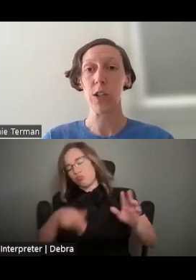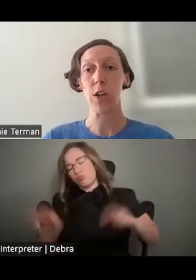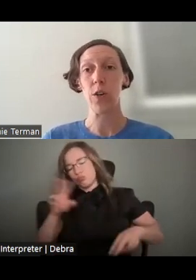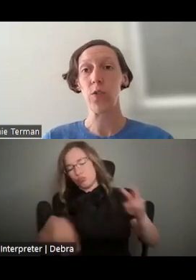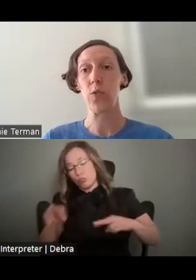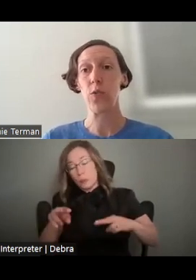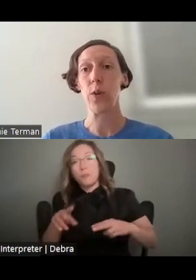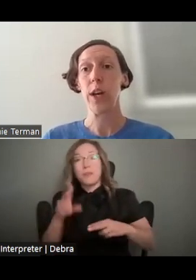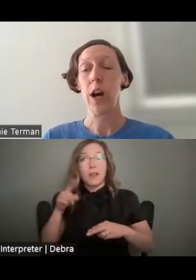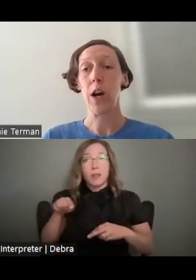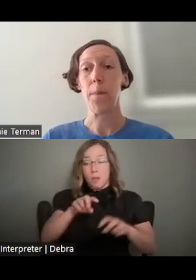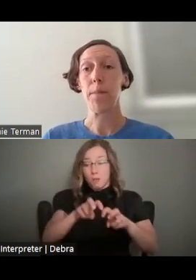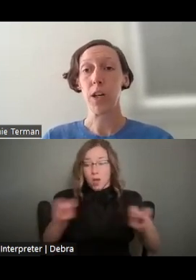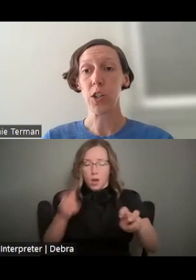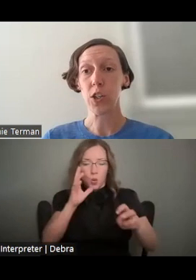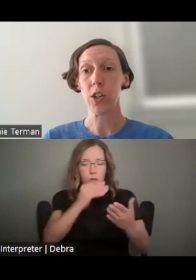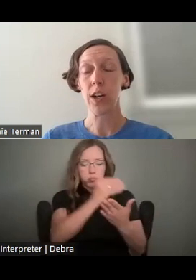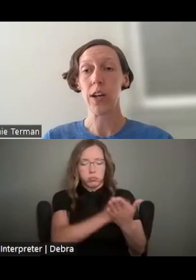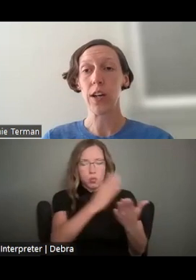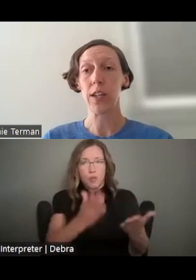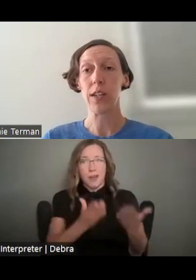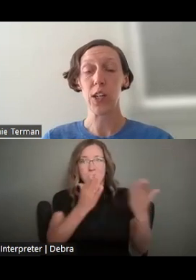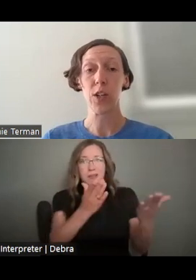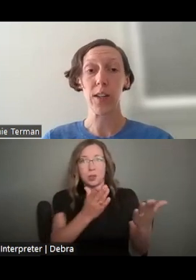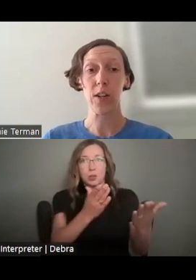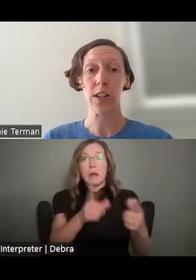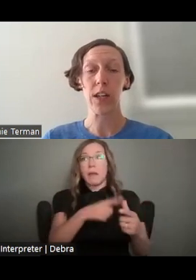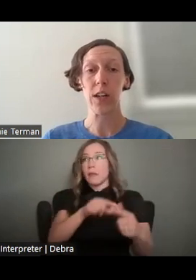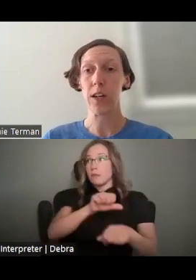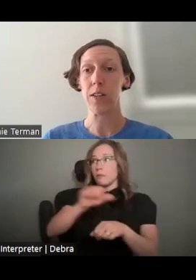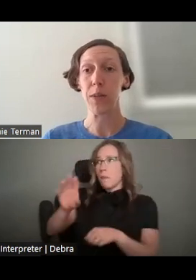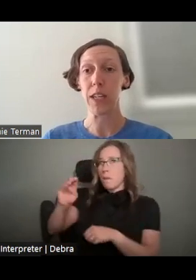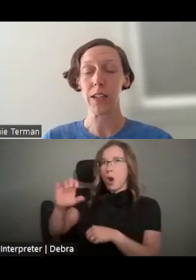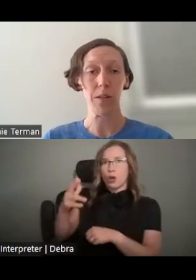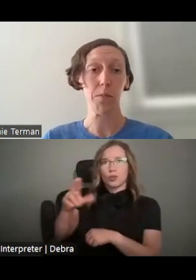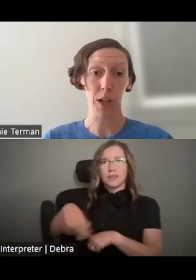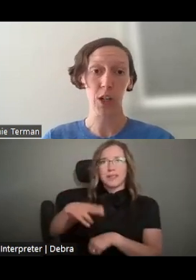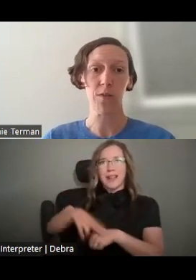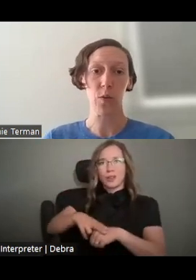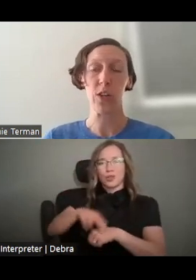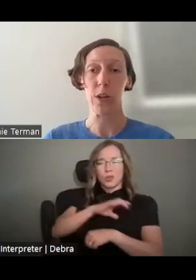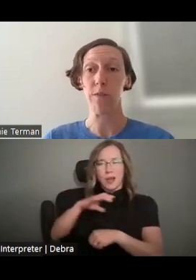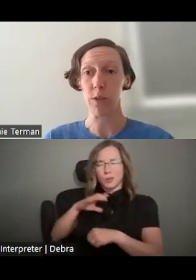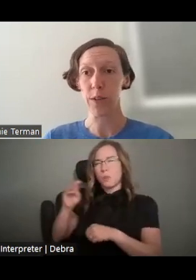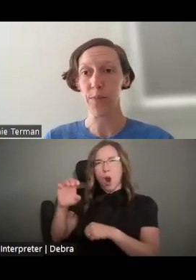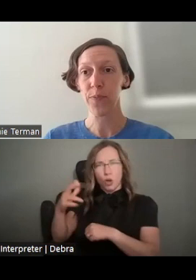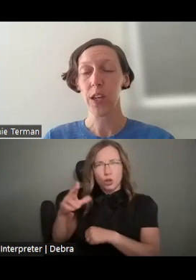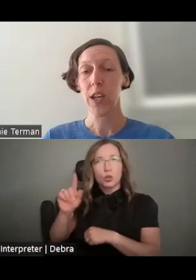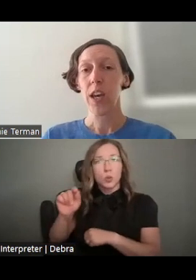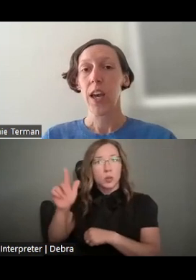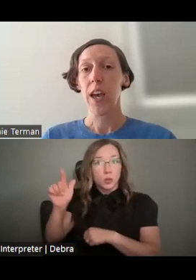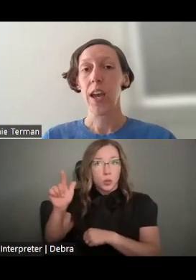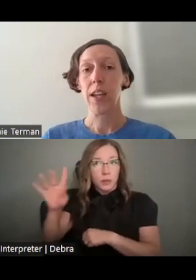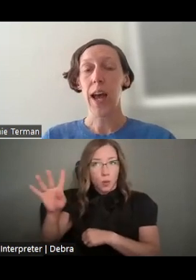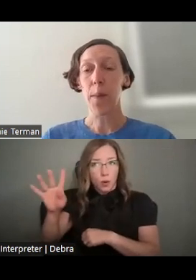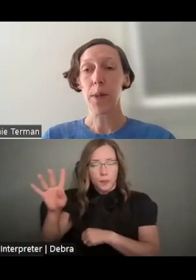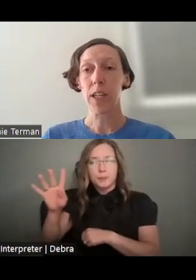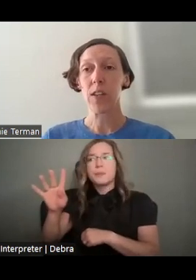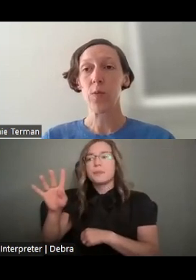WOULD GO TO OUR MARCH NATIONAL COUNCIL ON THE ARTS MEETING IN MARCH OF 2024, AND APPLICANTS